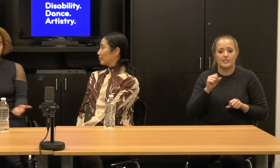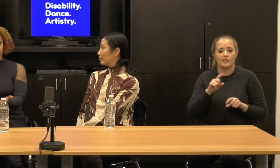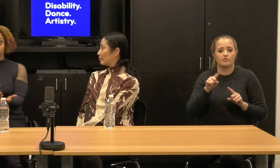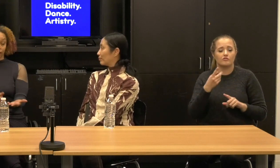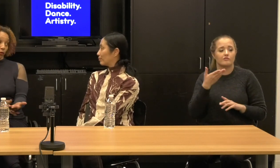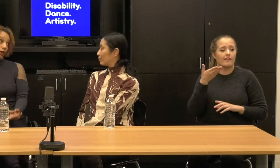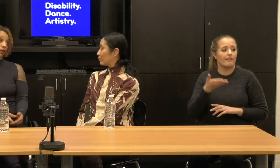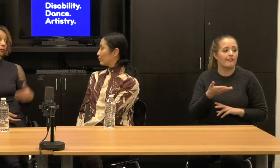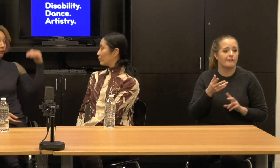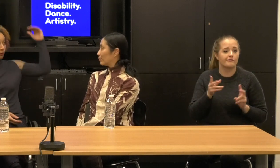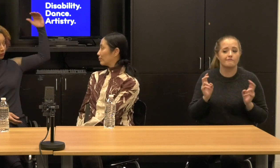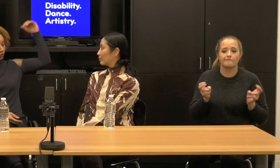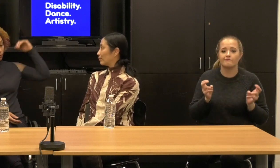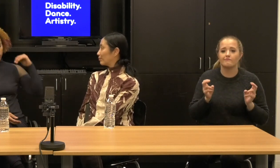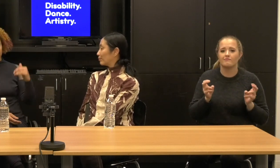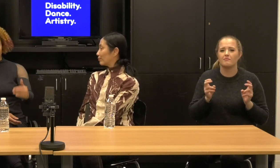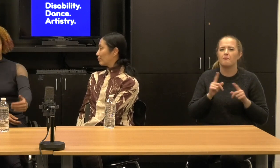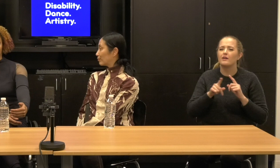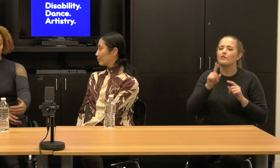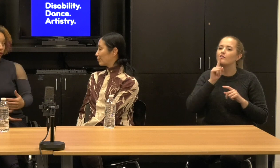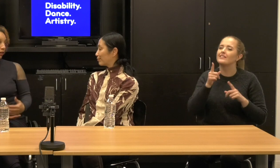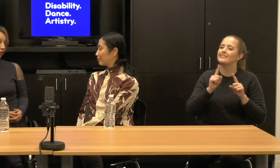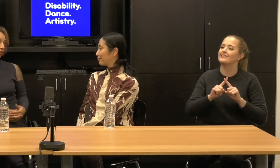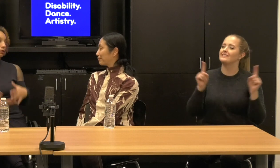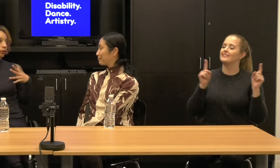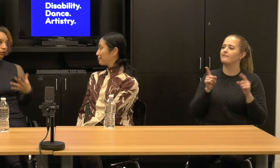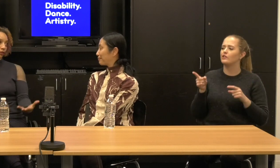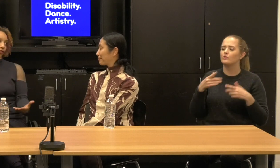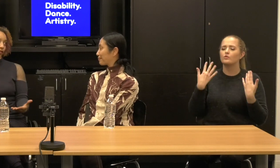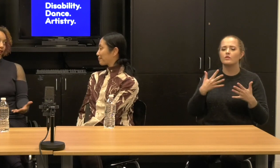It was from you all the way through.